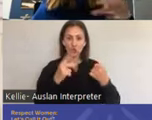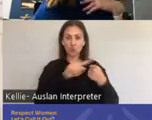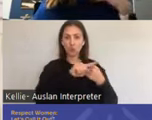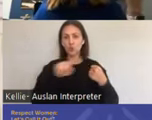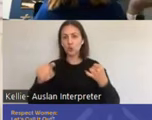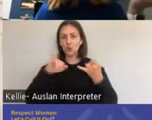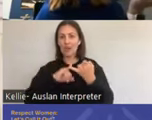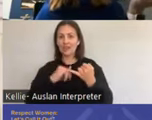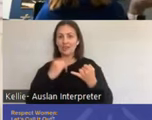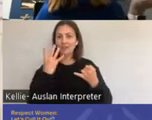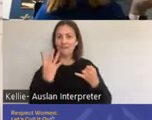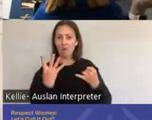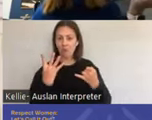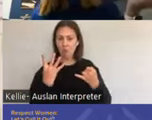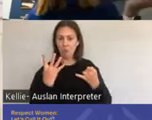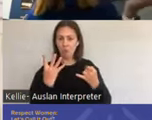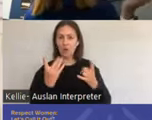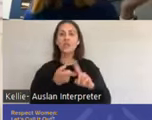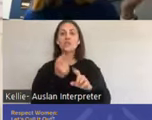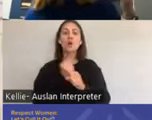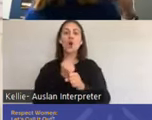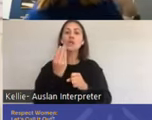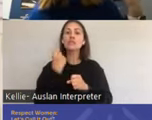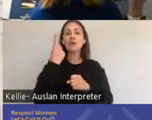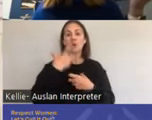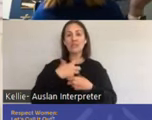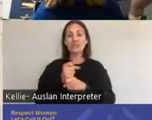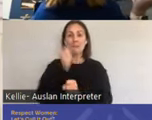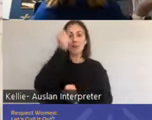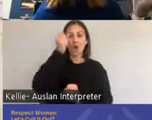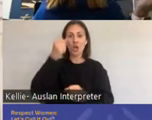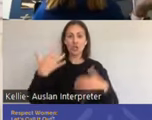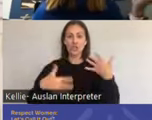So if I'm working with someone with a spinal cord injury, we still are able to get erections